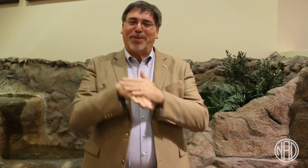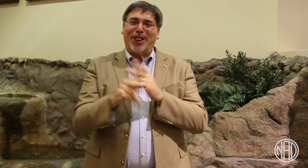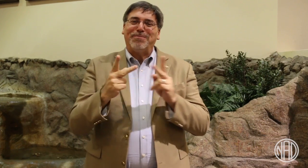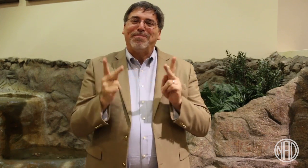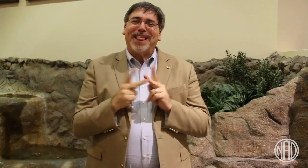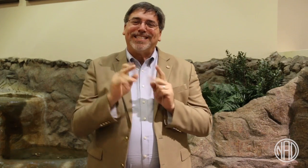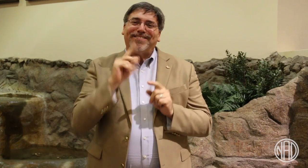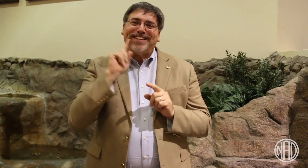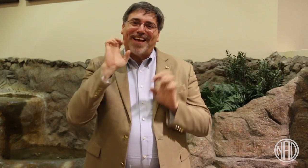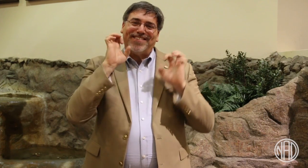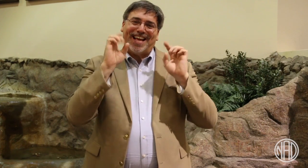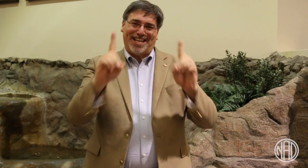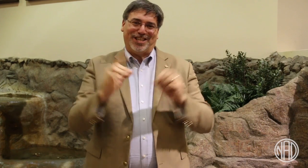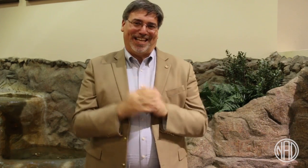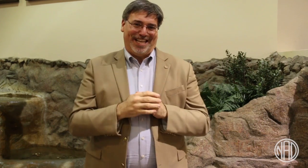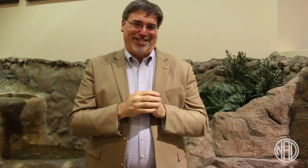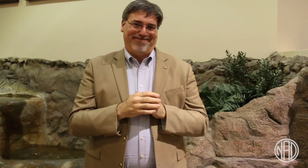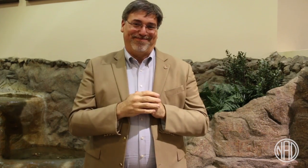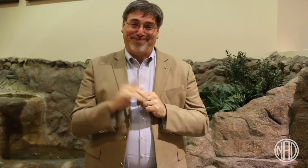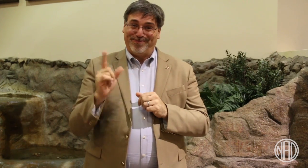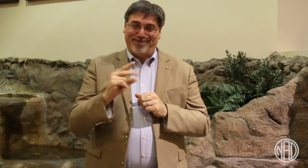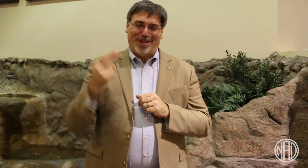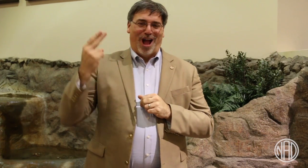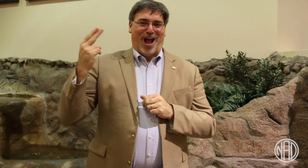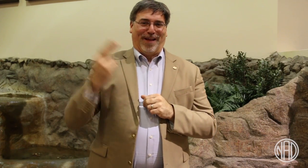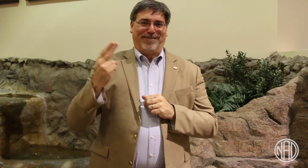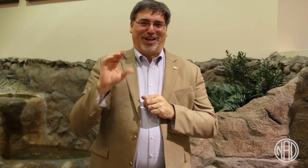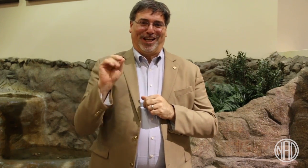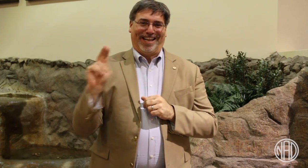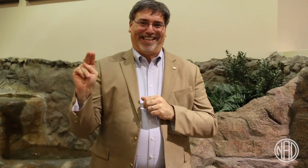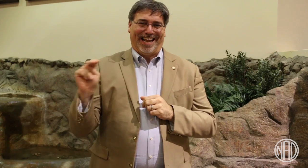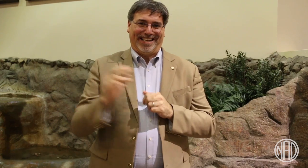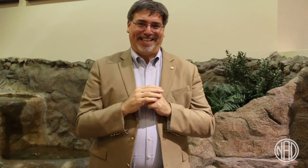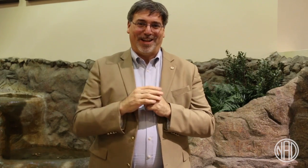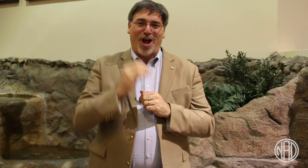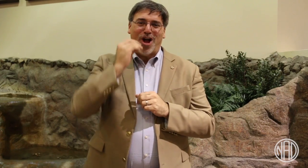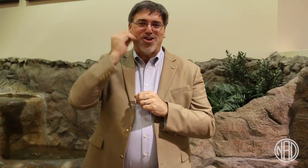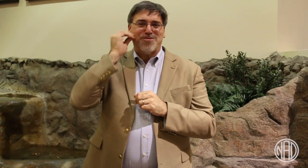at the birthplace of Deaf Education in Hartford, Connecticut!